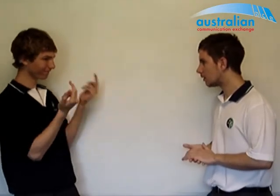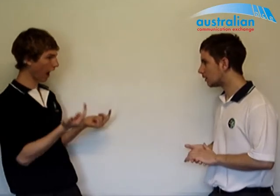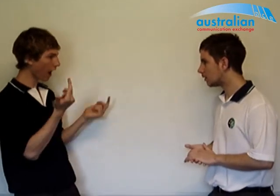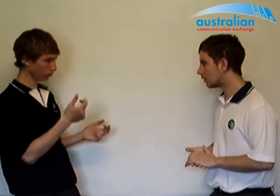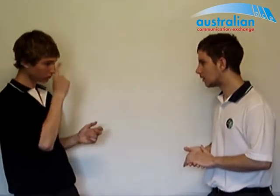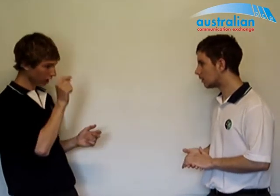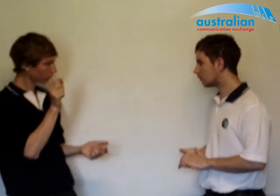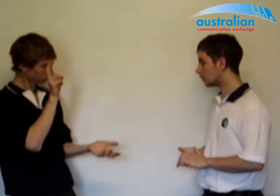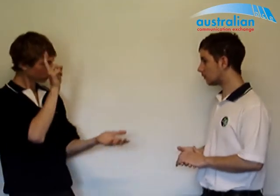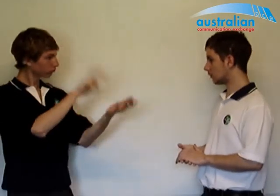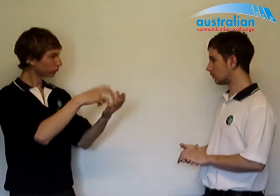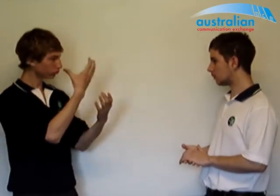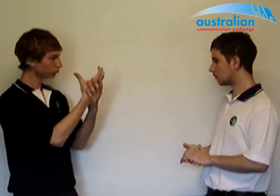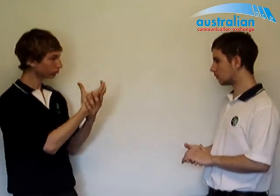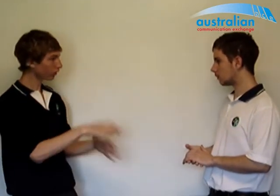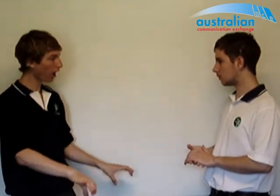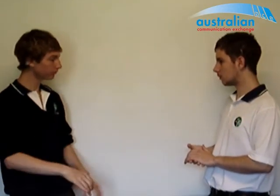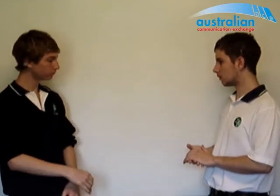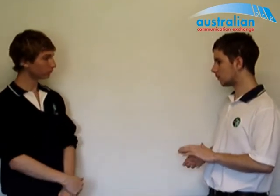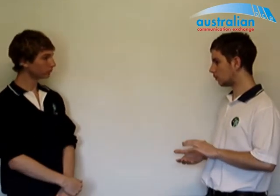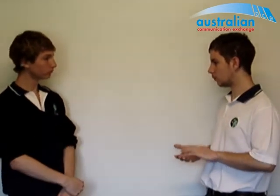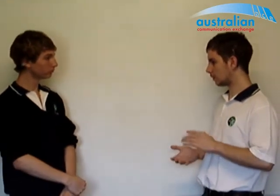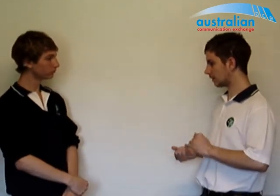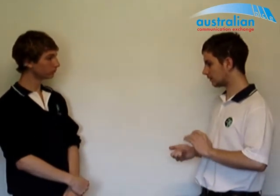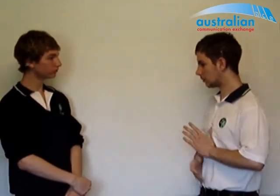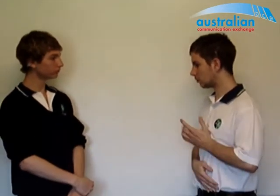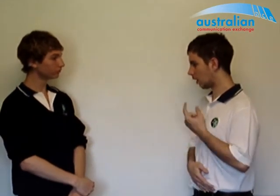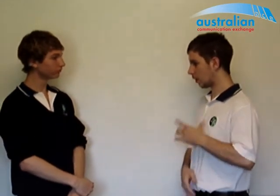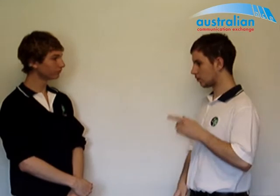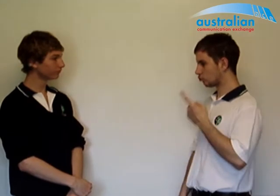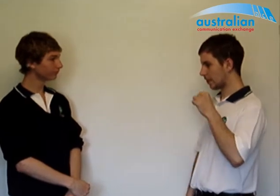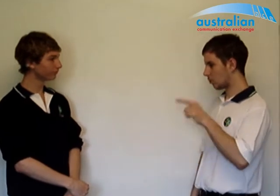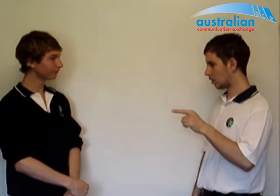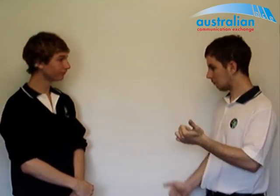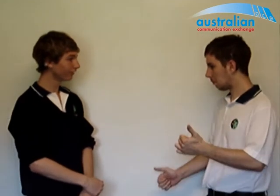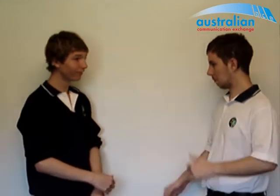With a computer and through Skype. Great, I will check it out.